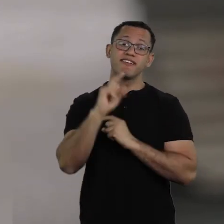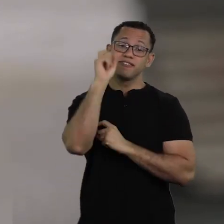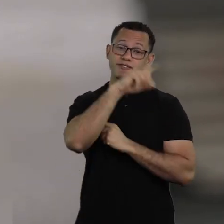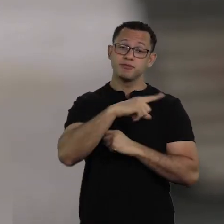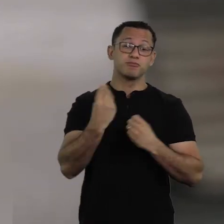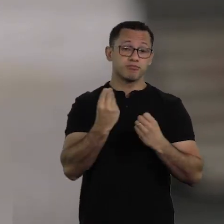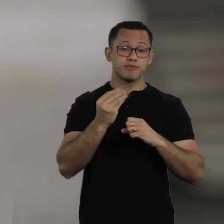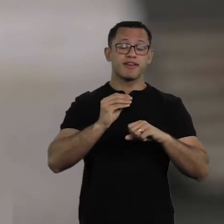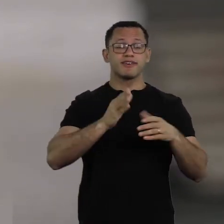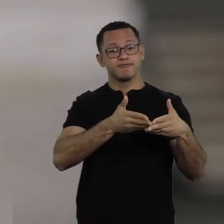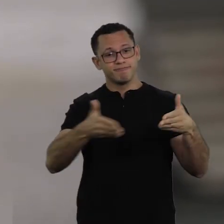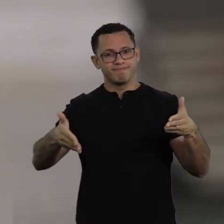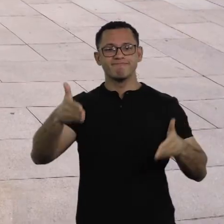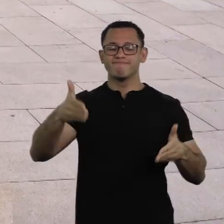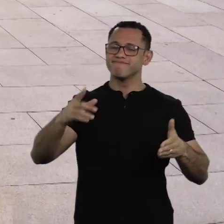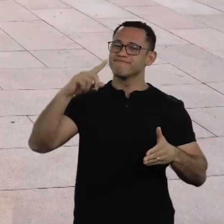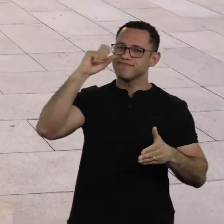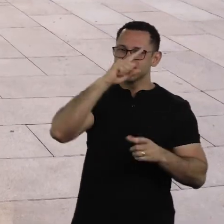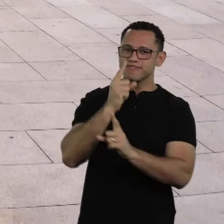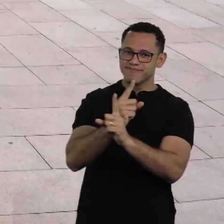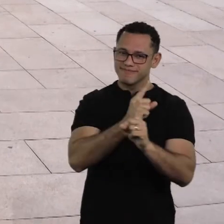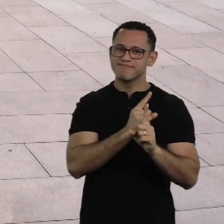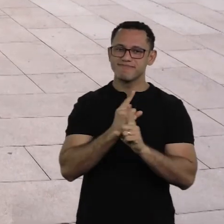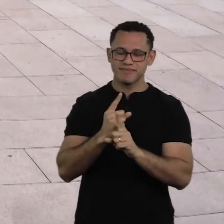very nice to be able to meet.